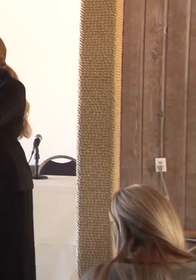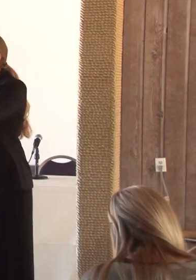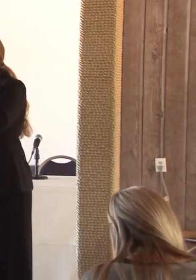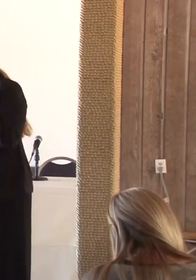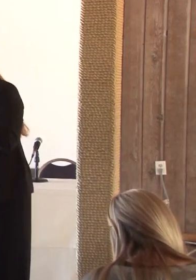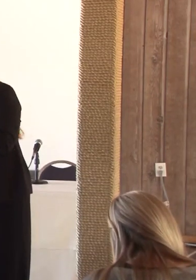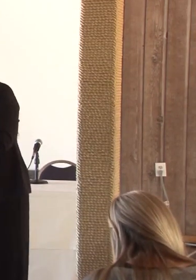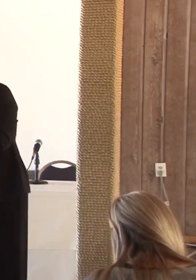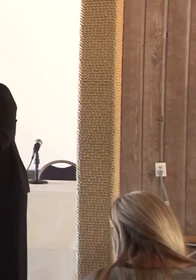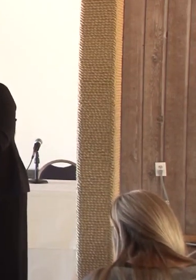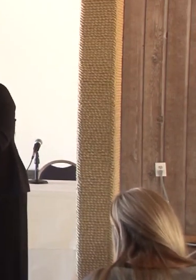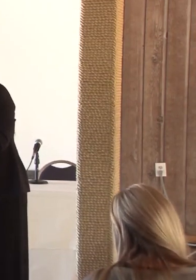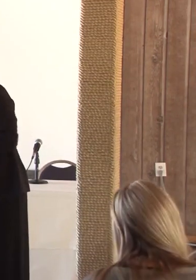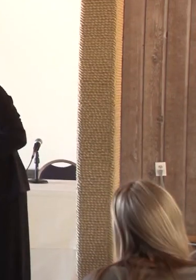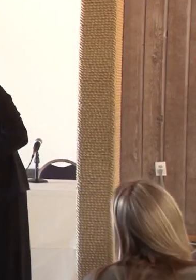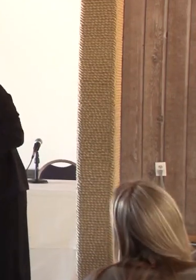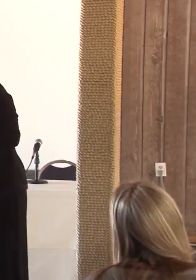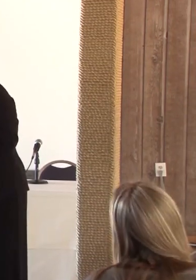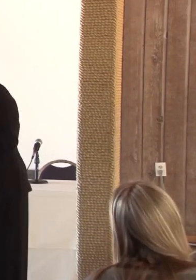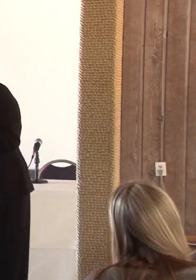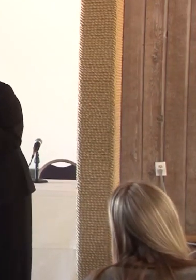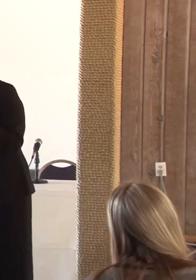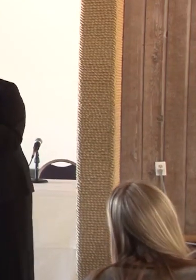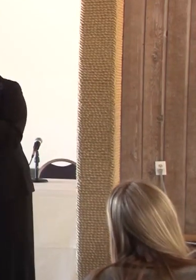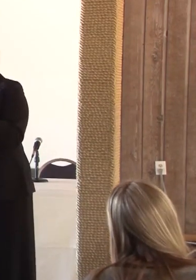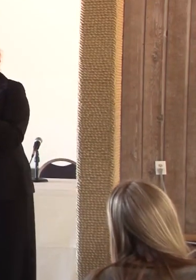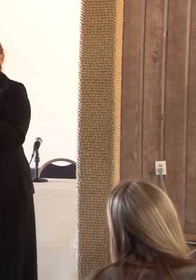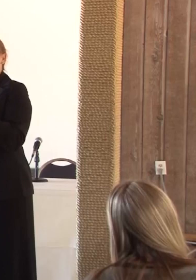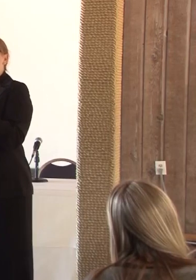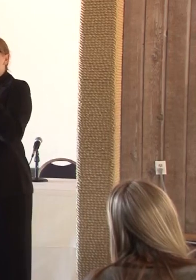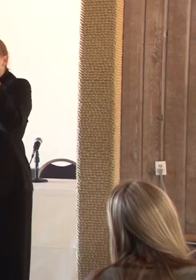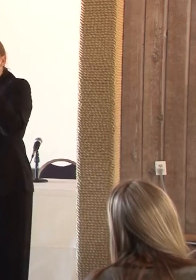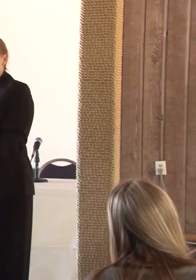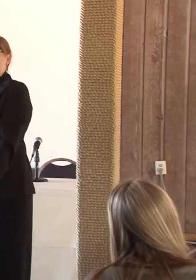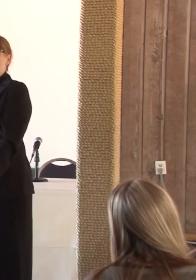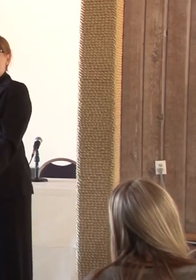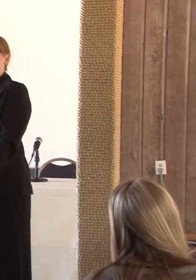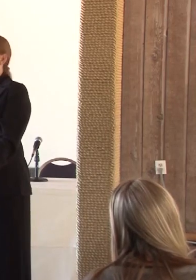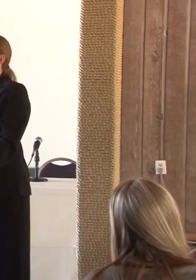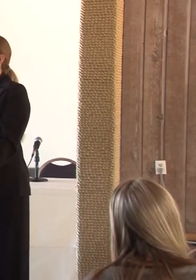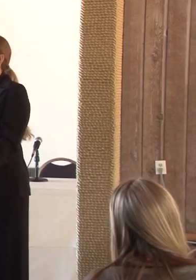Remember that everyone's a person and they deserve to be treated with equality